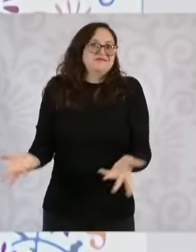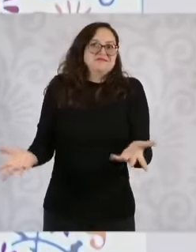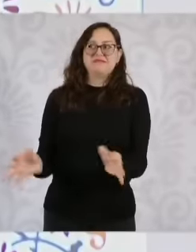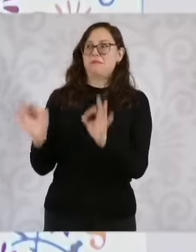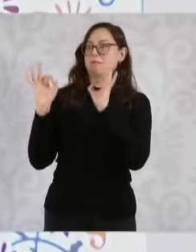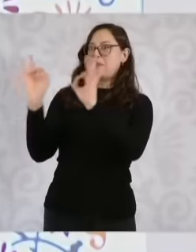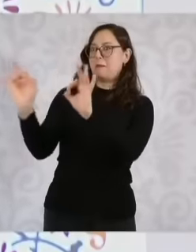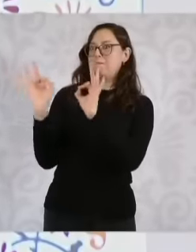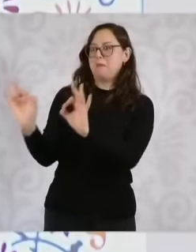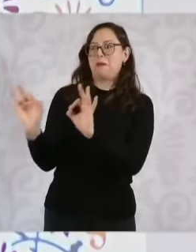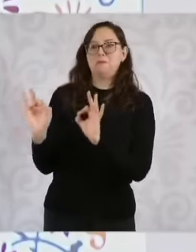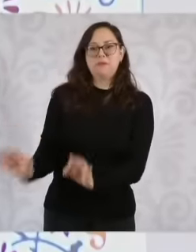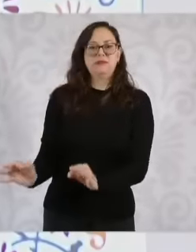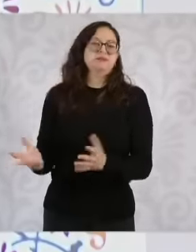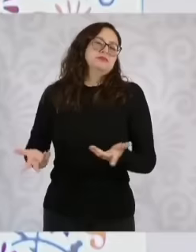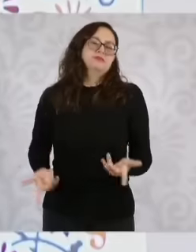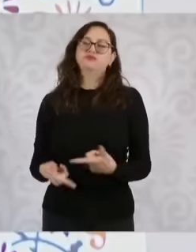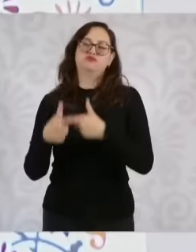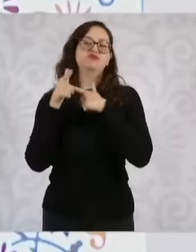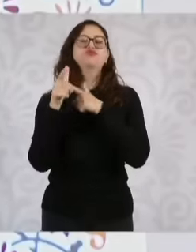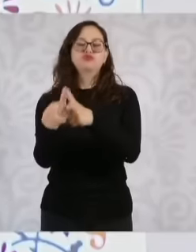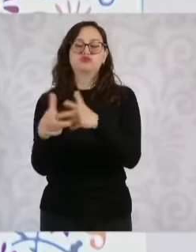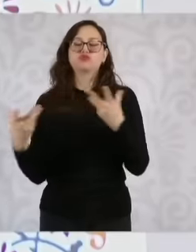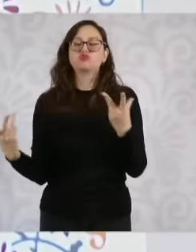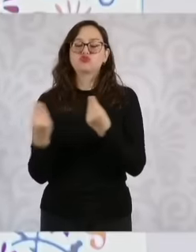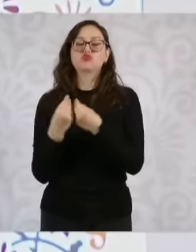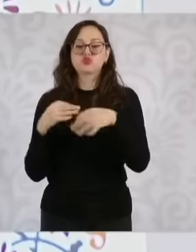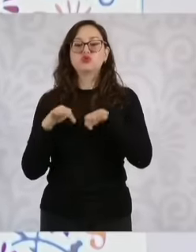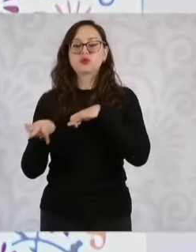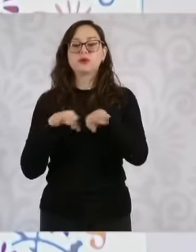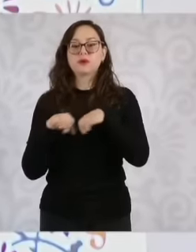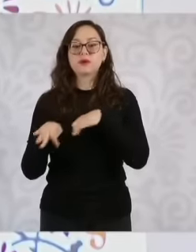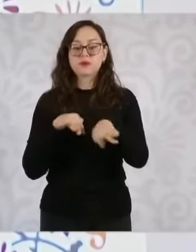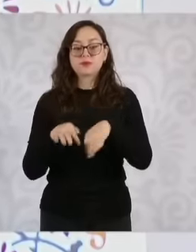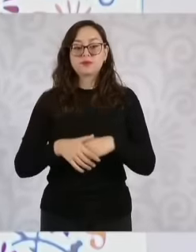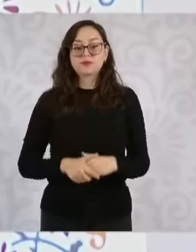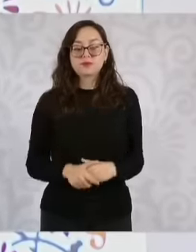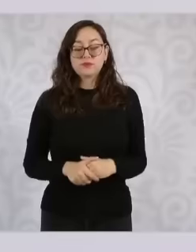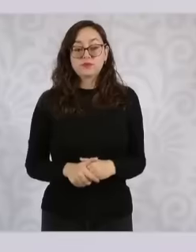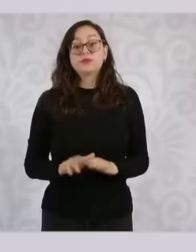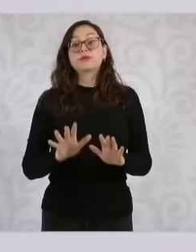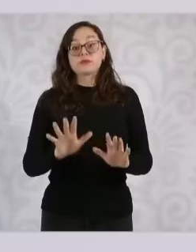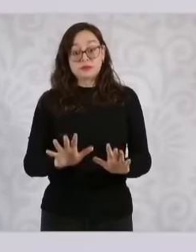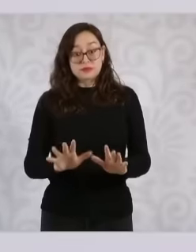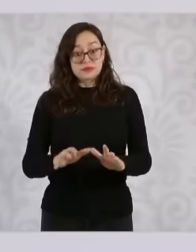. So it's going to continue working in both directions. By the way, the trains, there's going to be